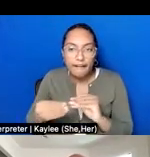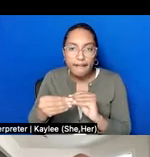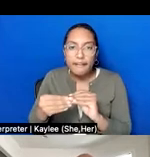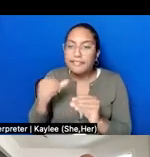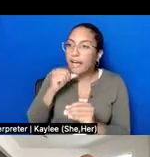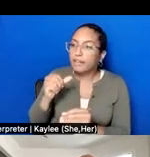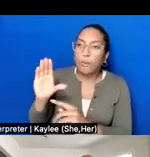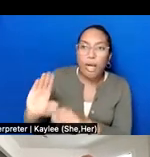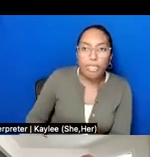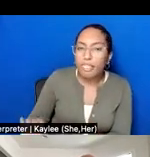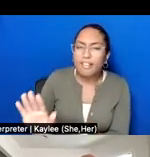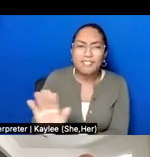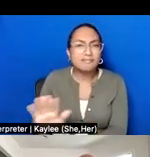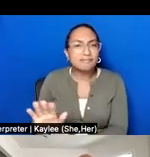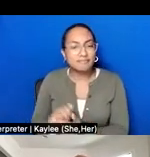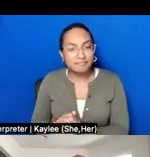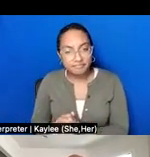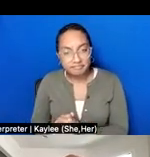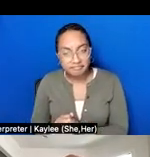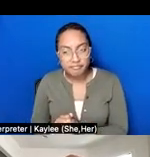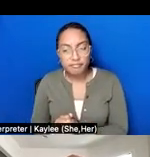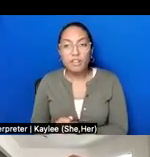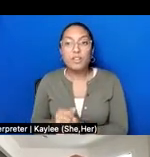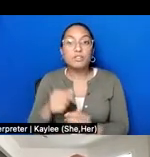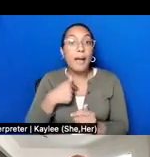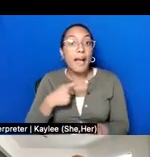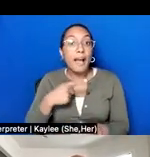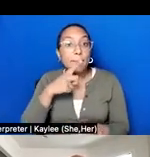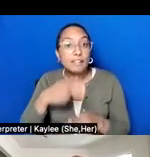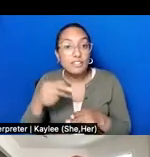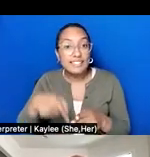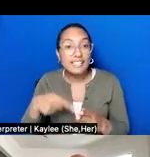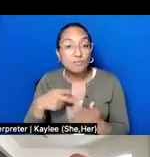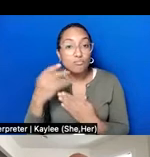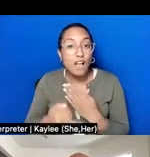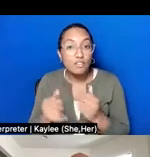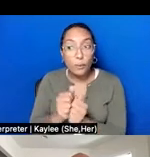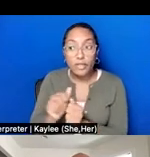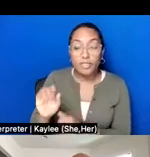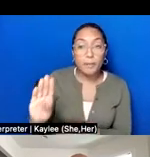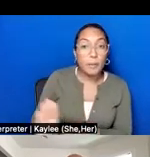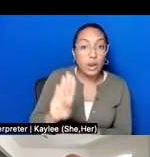Brooklyn project, and as I mentioned to you this project emerged at a time when many Muslim